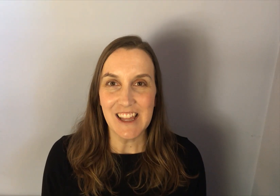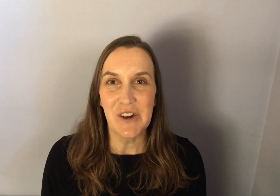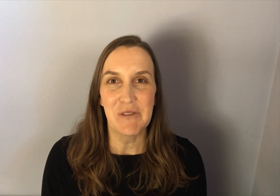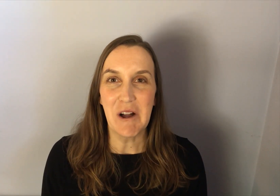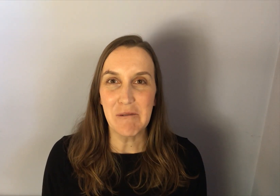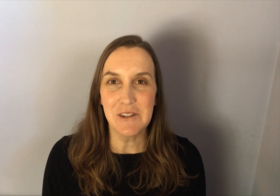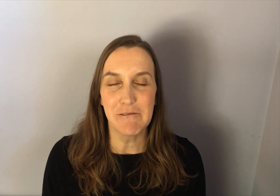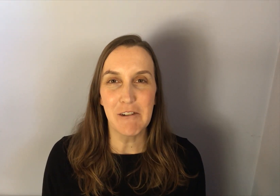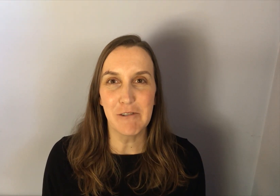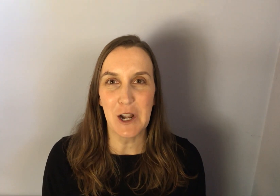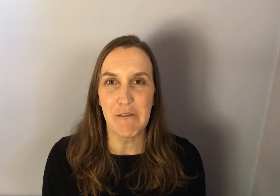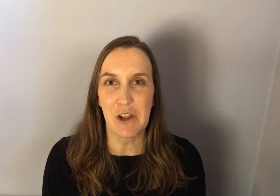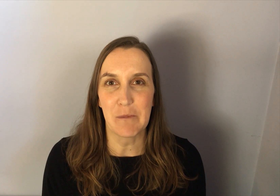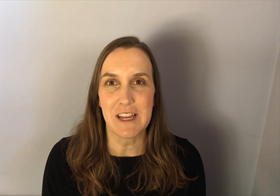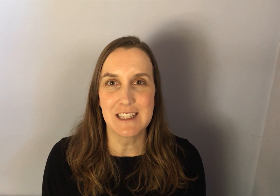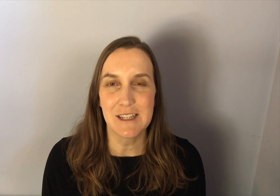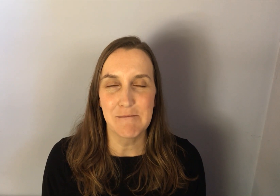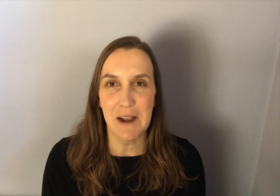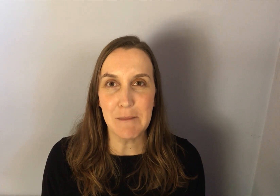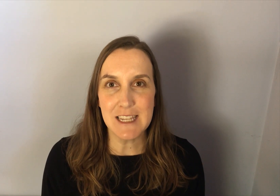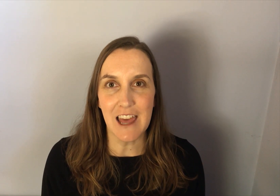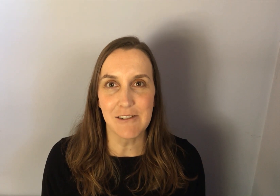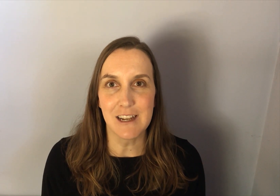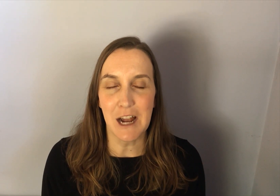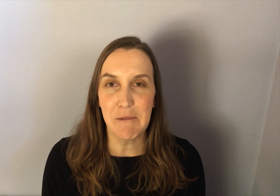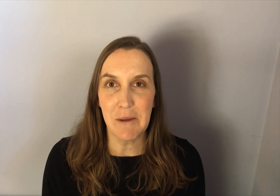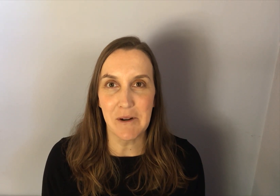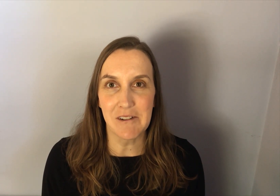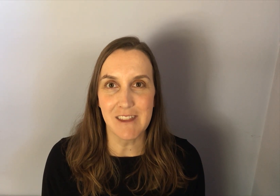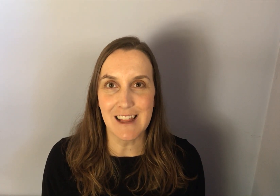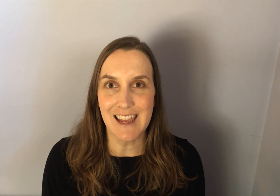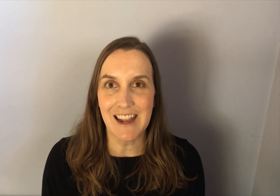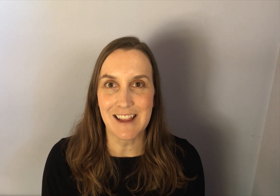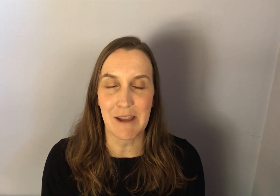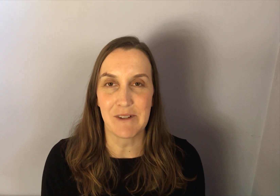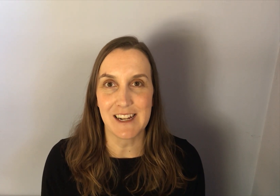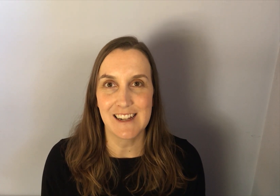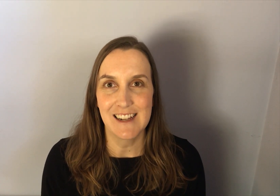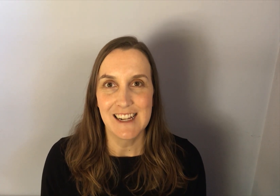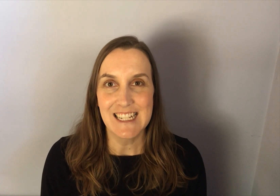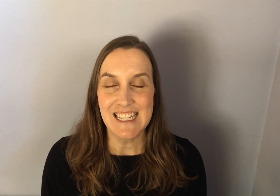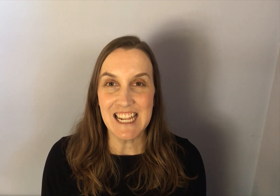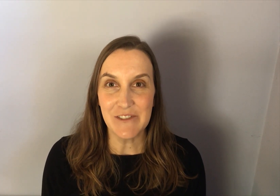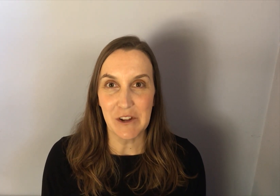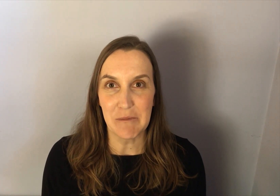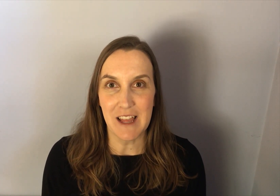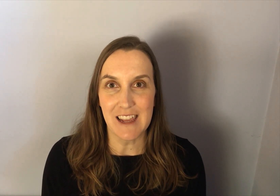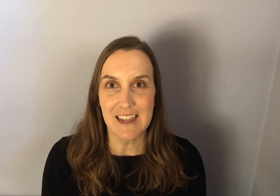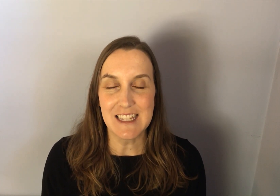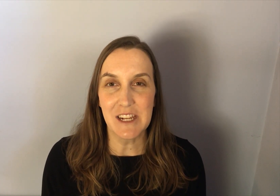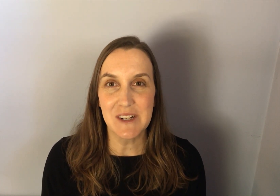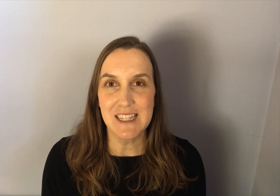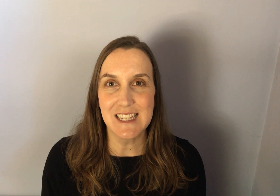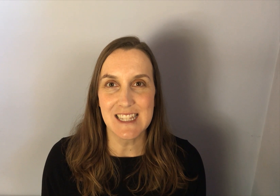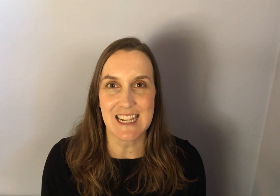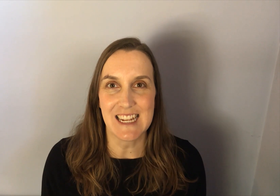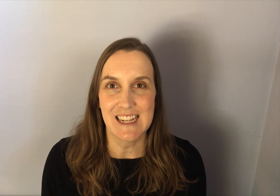Hello and welcome to Fun Friday Fingerplays! My name is Katharine and I'm a librarian with LA County Library. Today's fingerplay is 'Here is the Sea.'